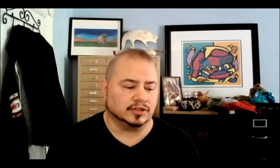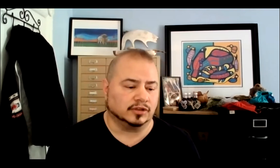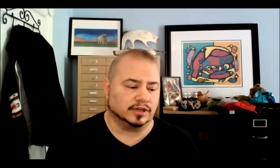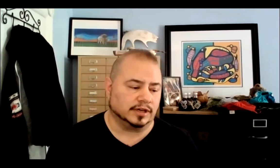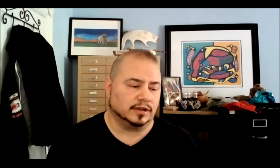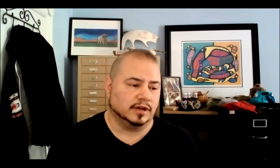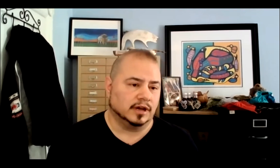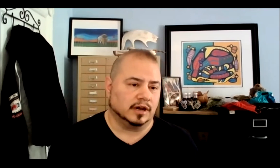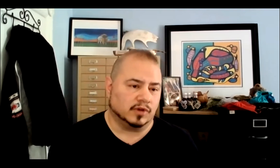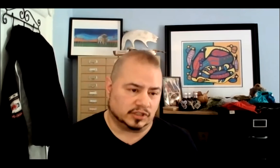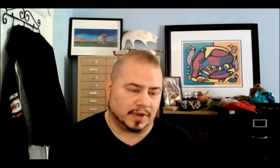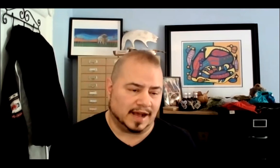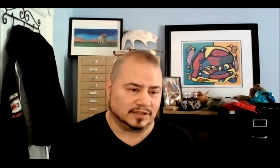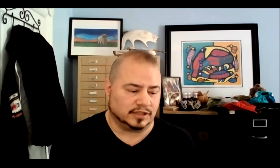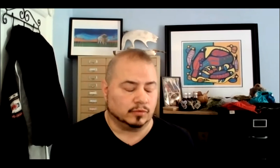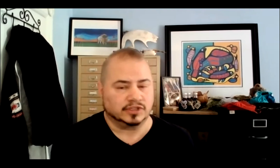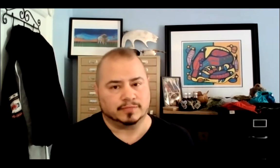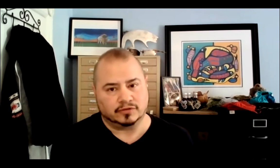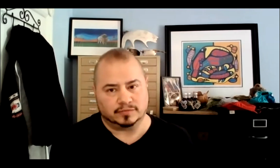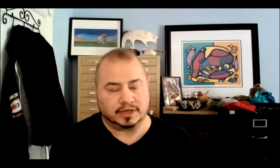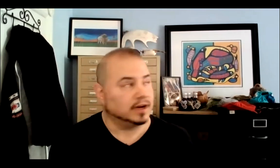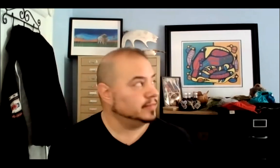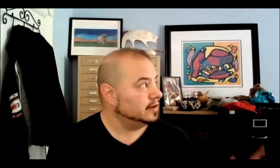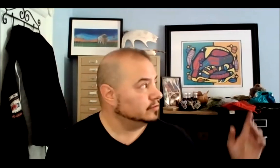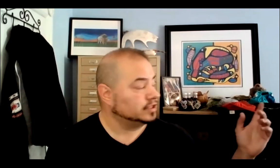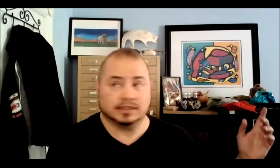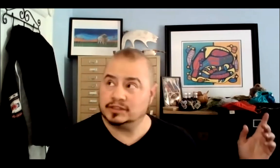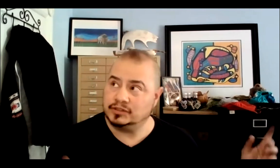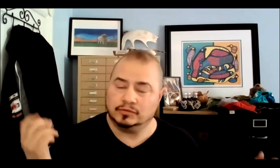look at what's past and what's about to become, now that we're seeing this new